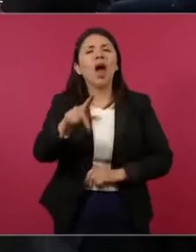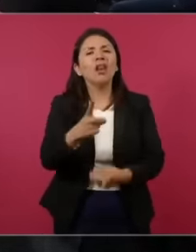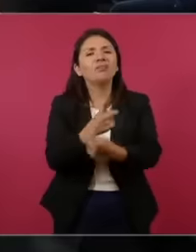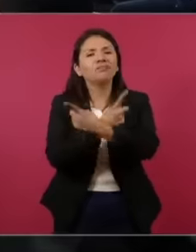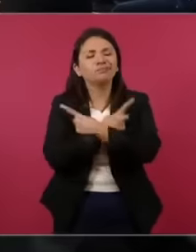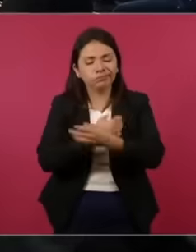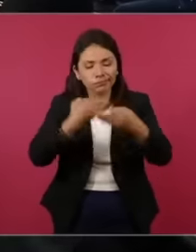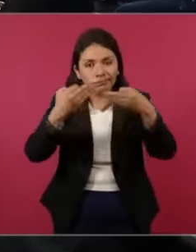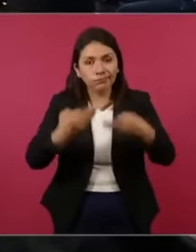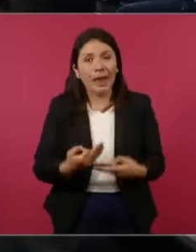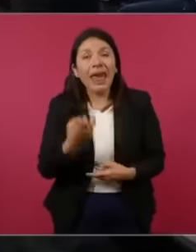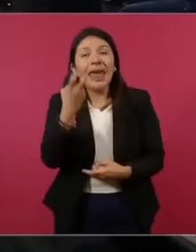that is what